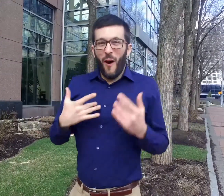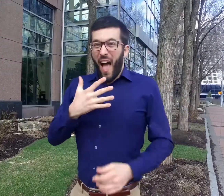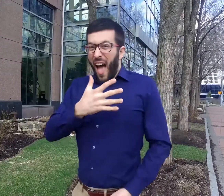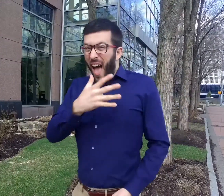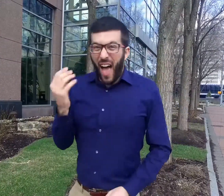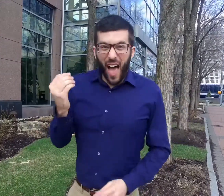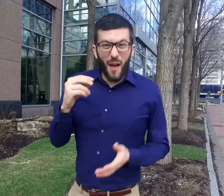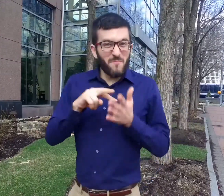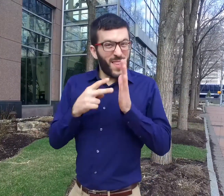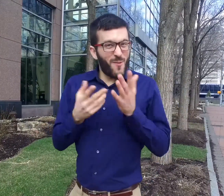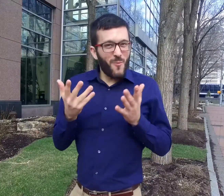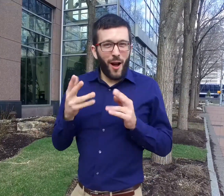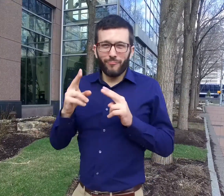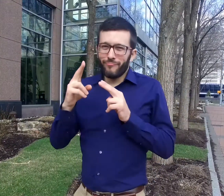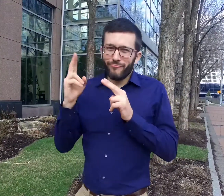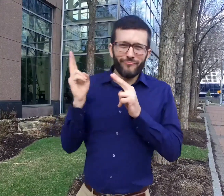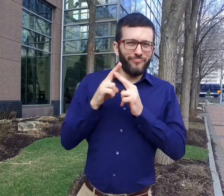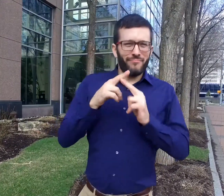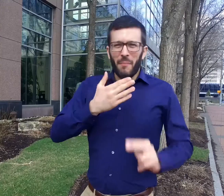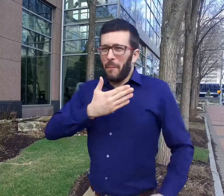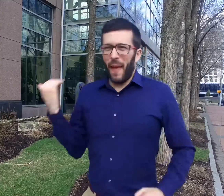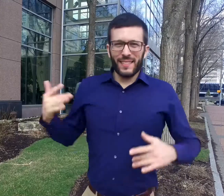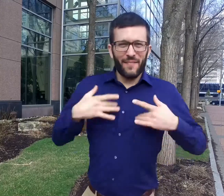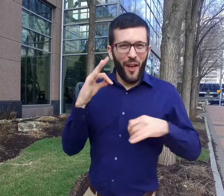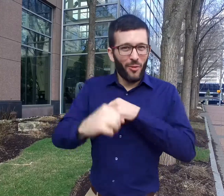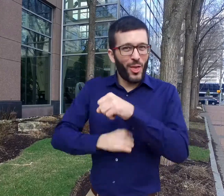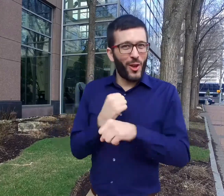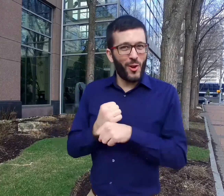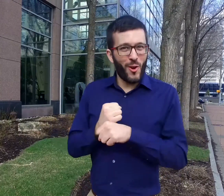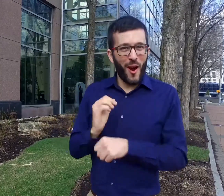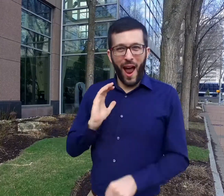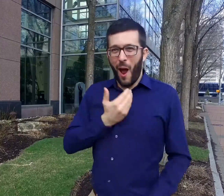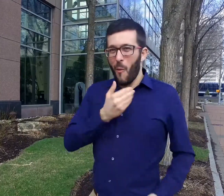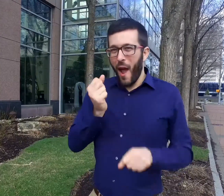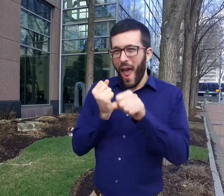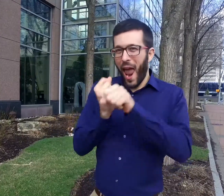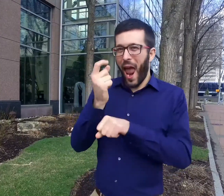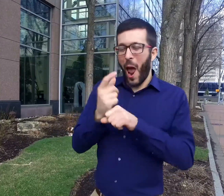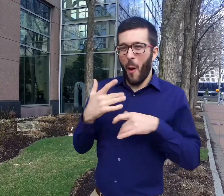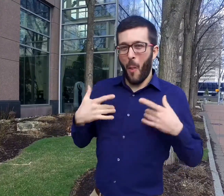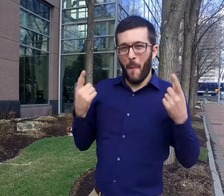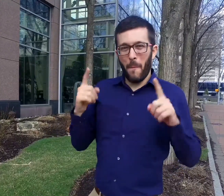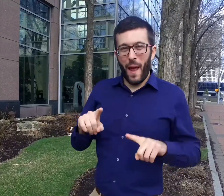And it means that the best event of the year is right around the corner- our Annual Benefit!